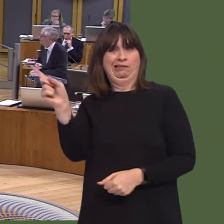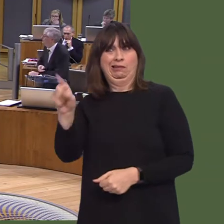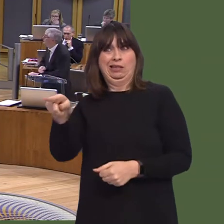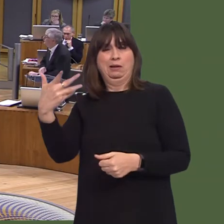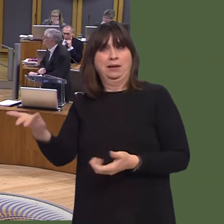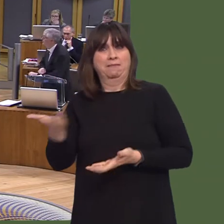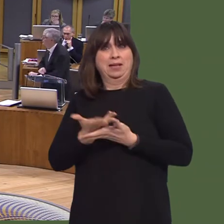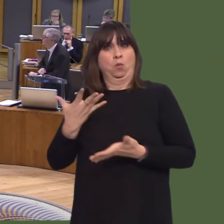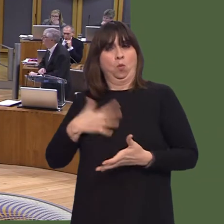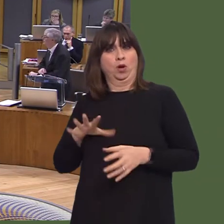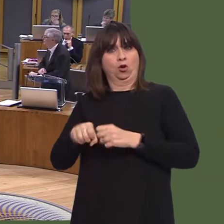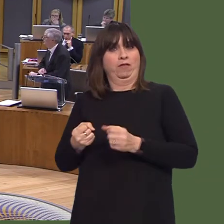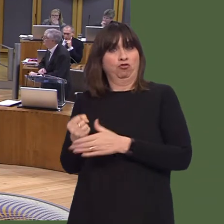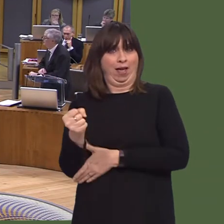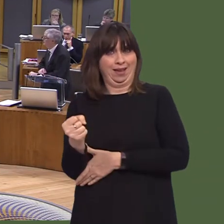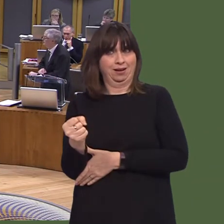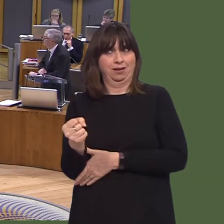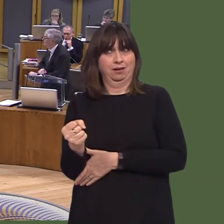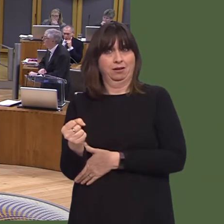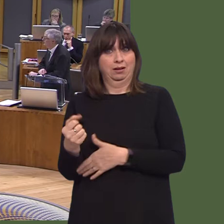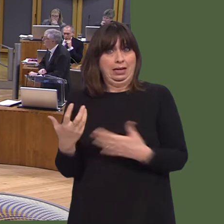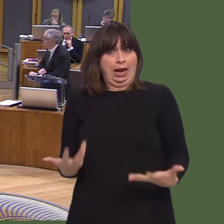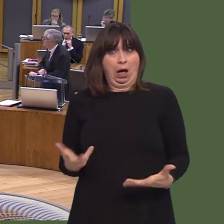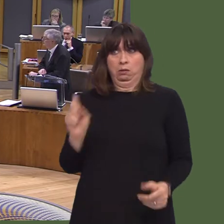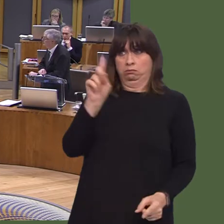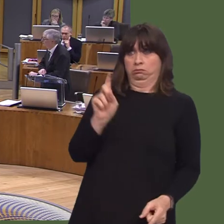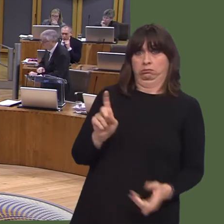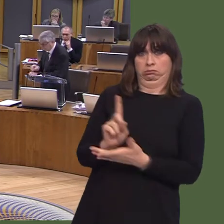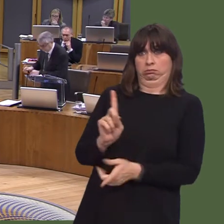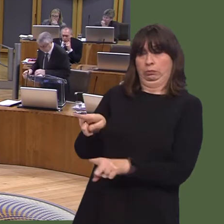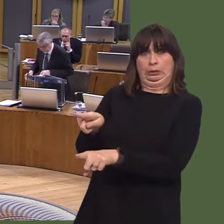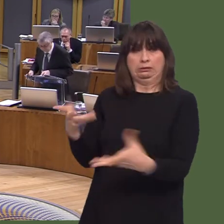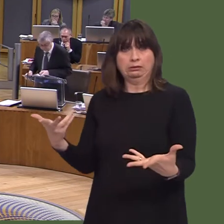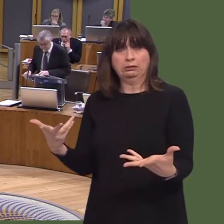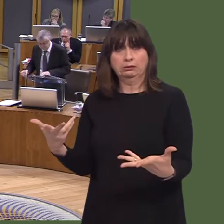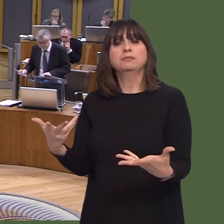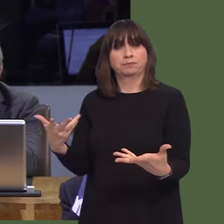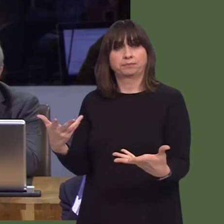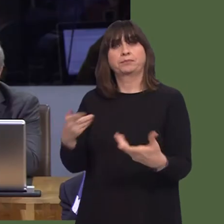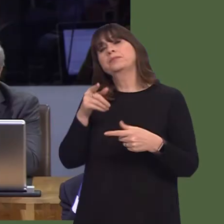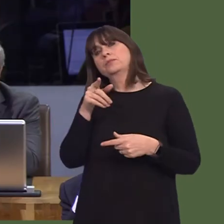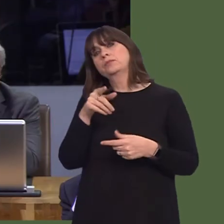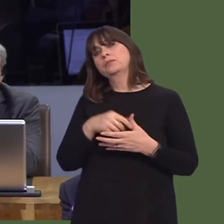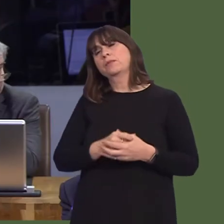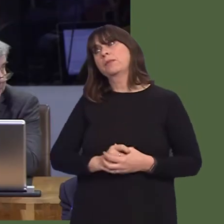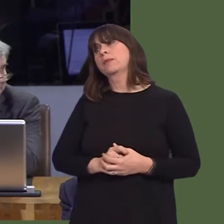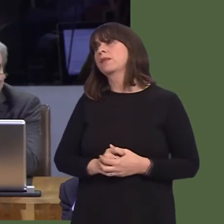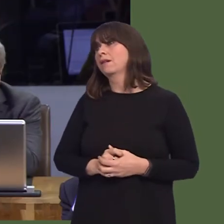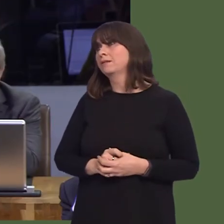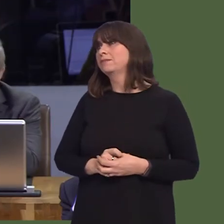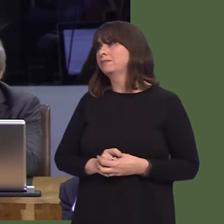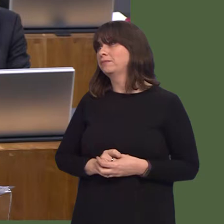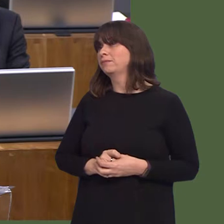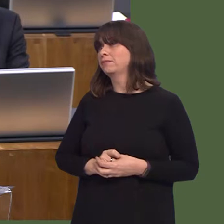In the past few weeks, it's alleged that patients categorised as suitable for a 20-minute response